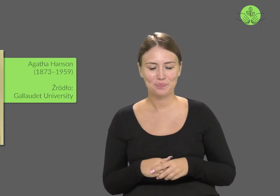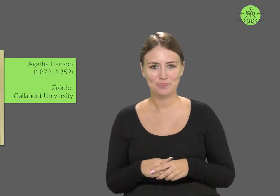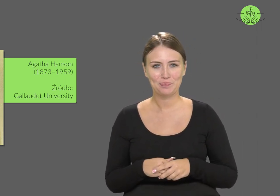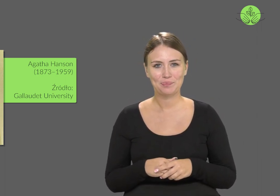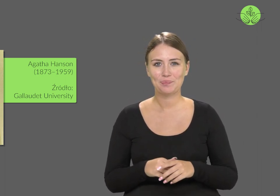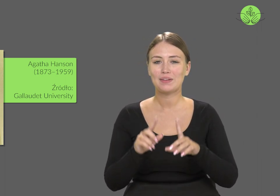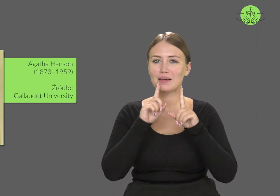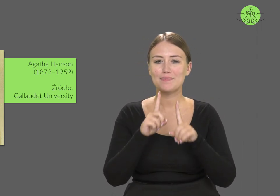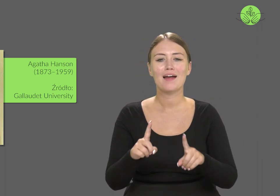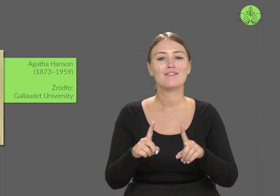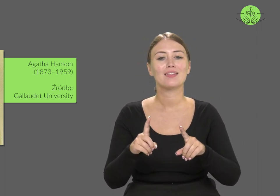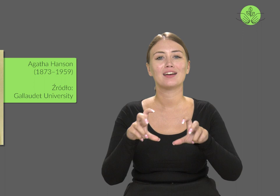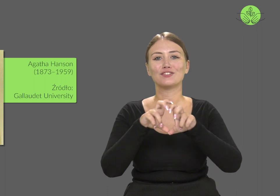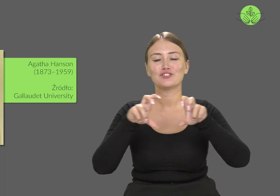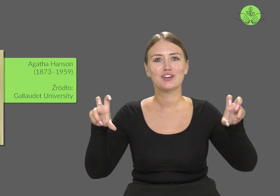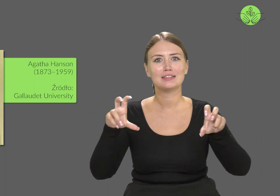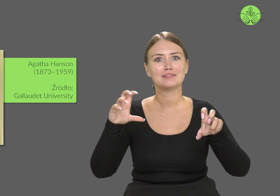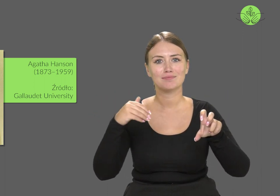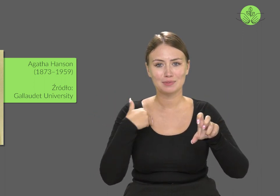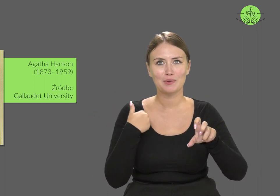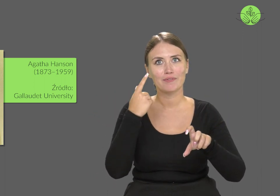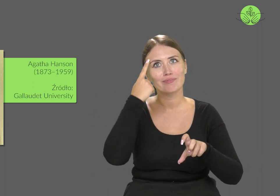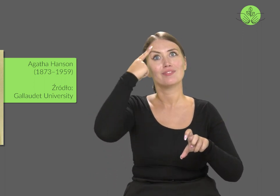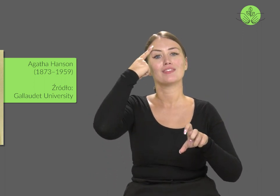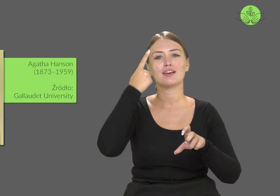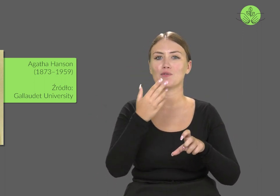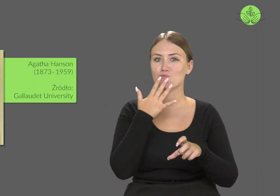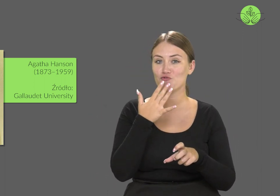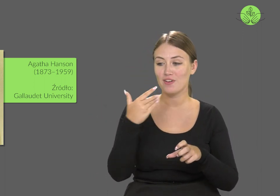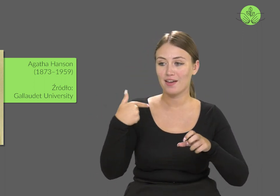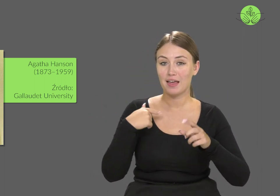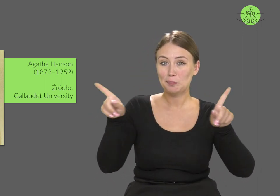Reflecting on that time, she wrote: